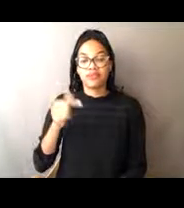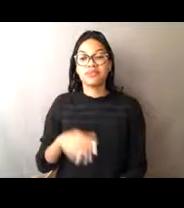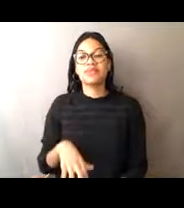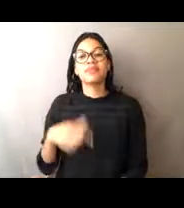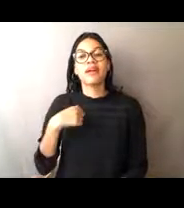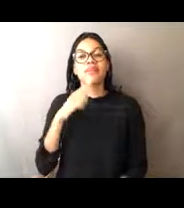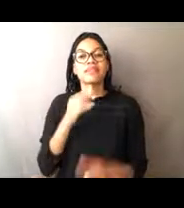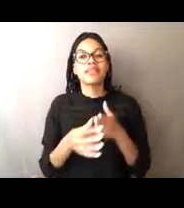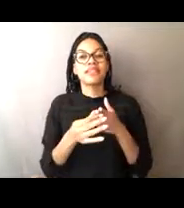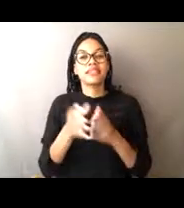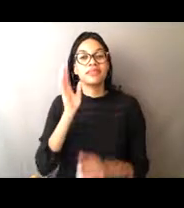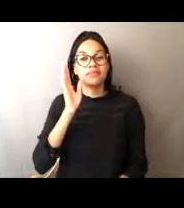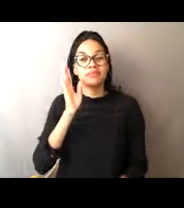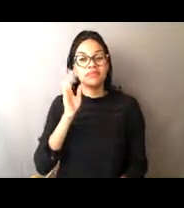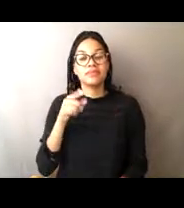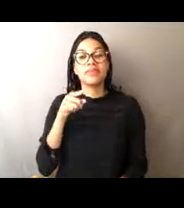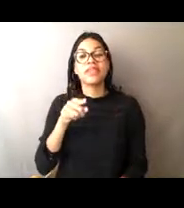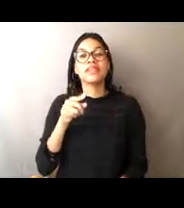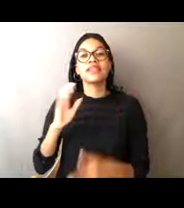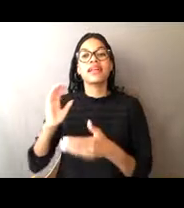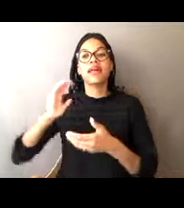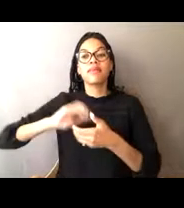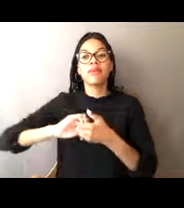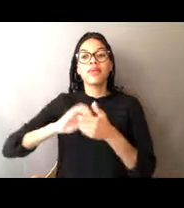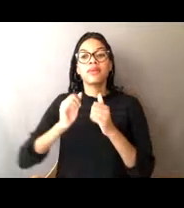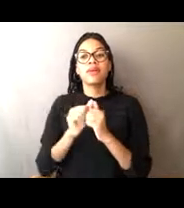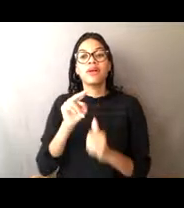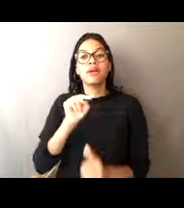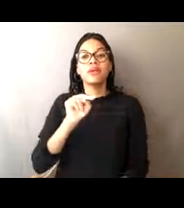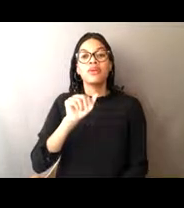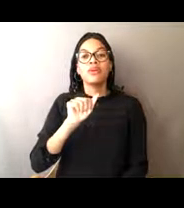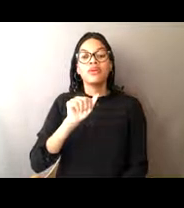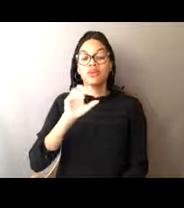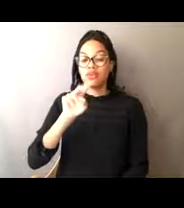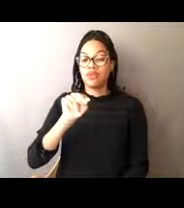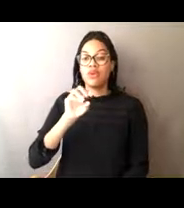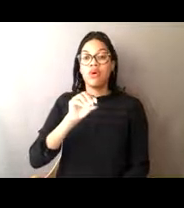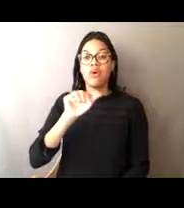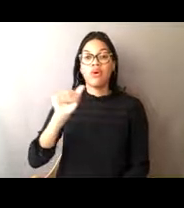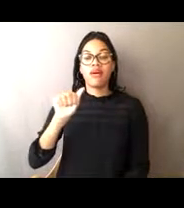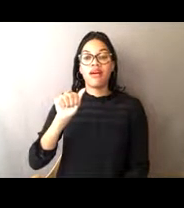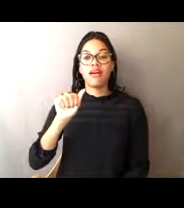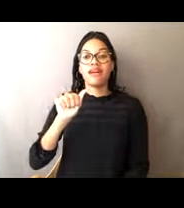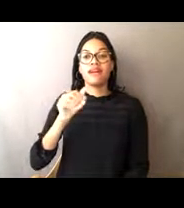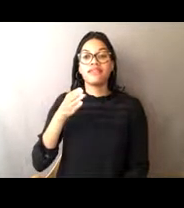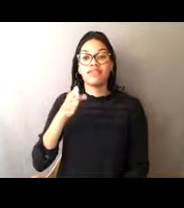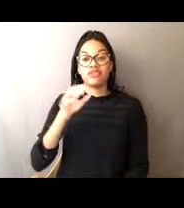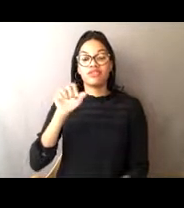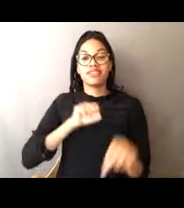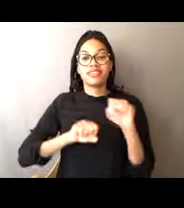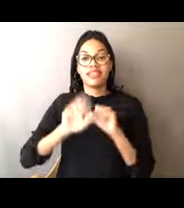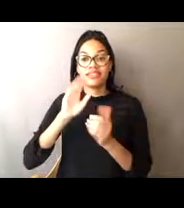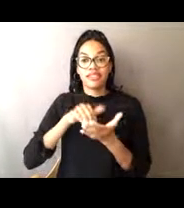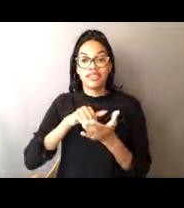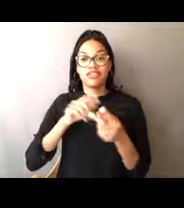by NOAA Fisheries Alaska Fisheries Science Center where I work, NOAA's Alaska Regional Collaboration Network, and NOAA's National Weather Service.